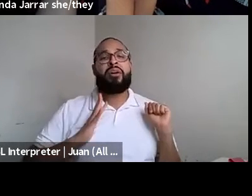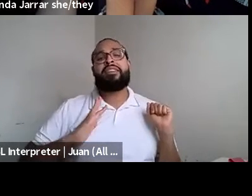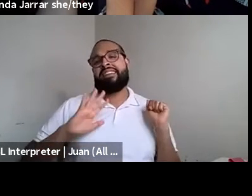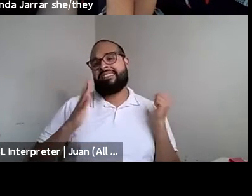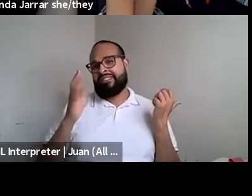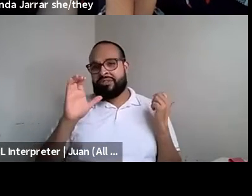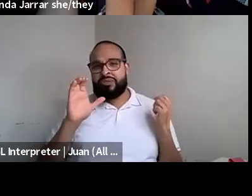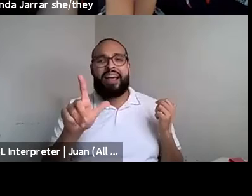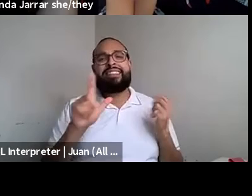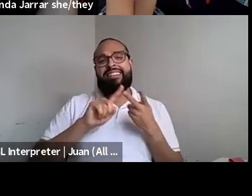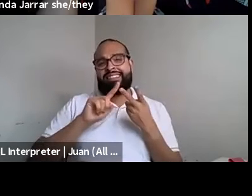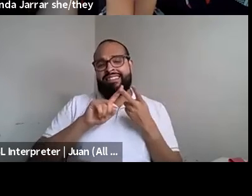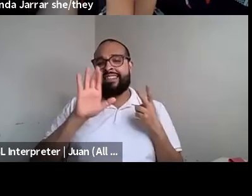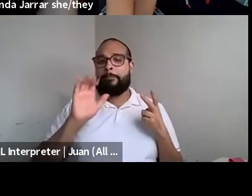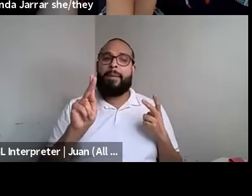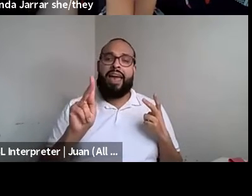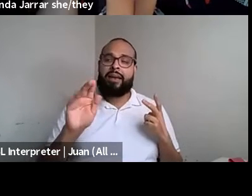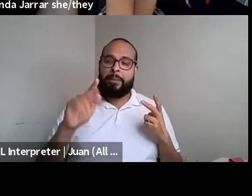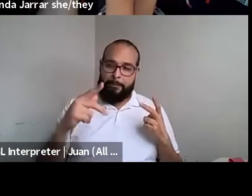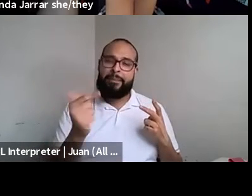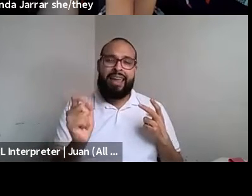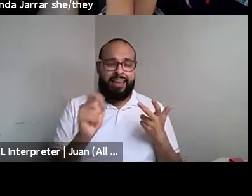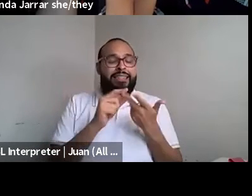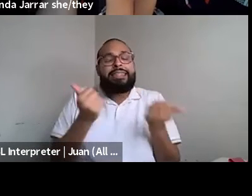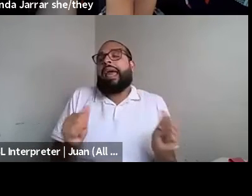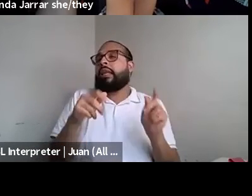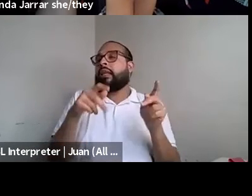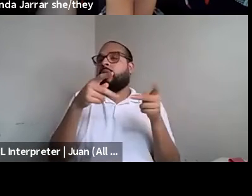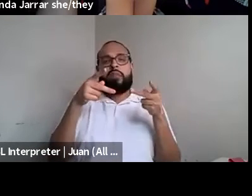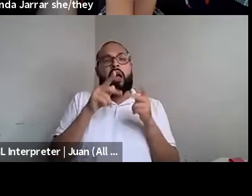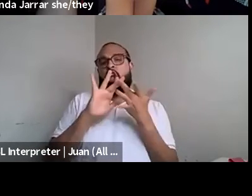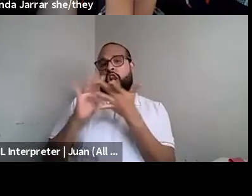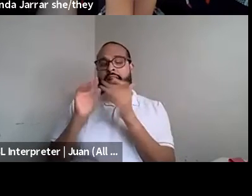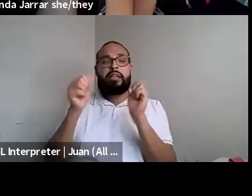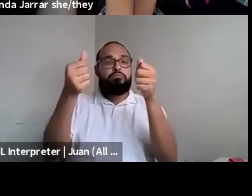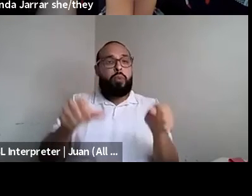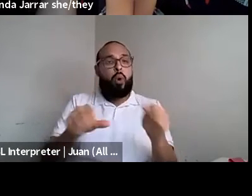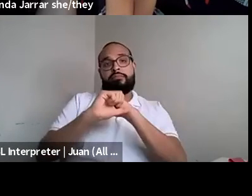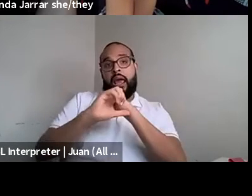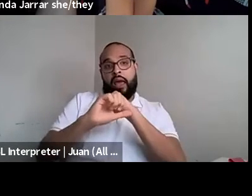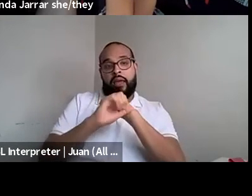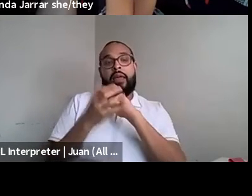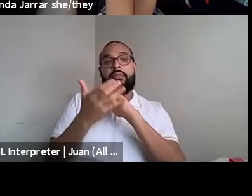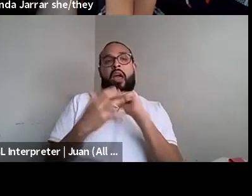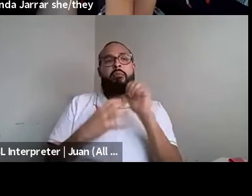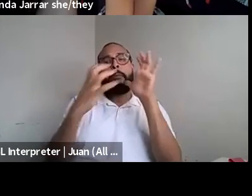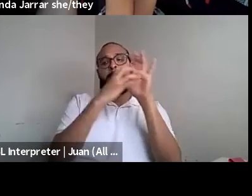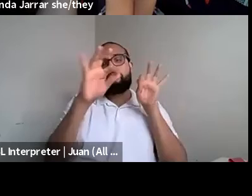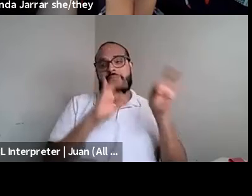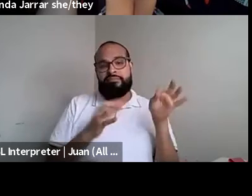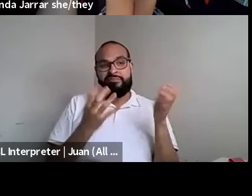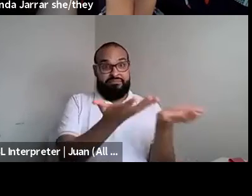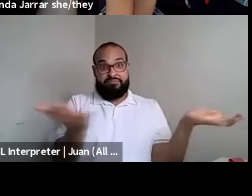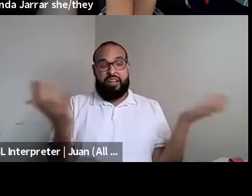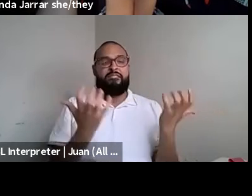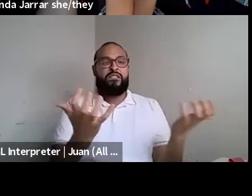Nahshon Anderson: On the internet anywhere. I could post the ad at and I would always make sure that I would convey to my audience to my future customers.